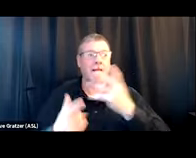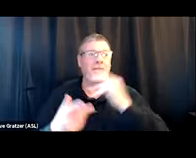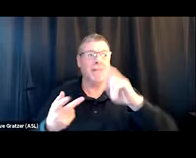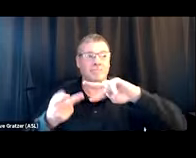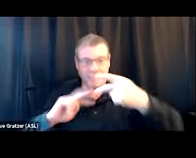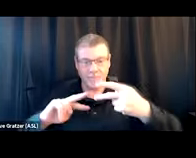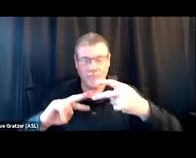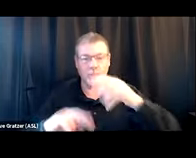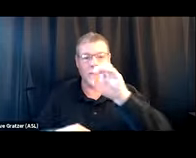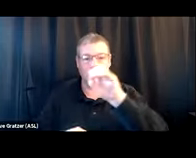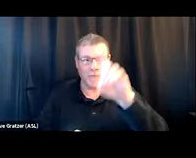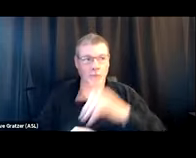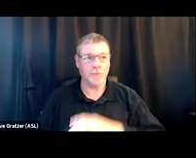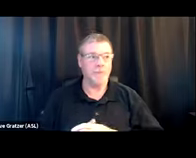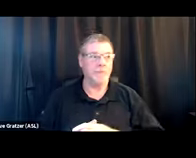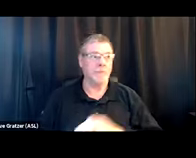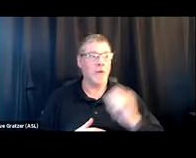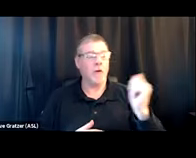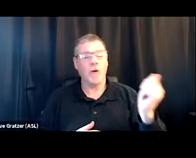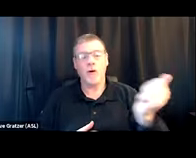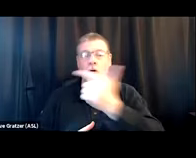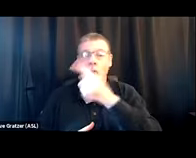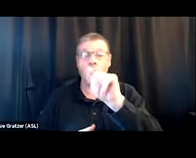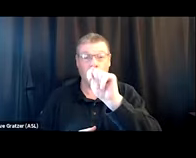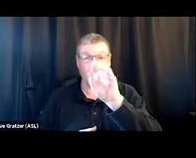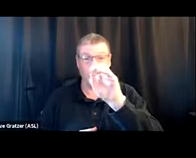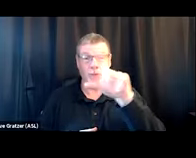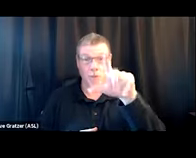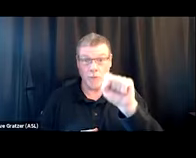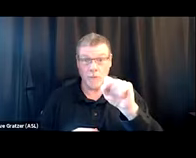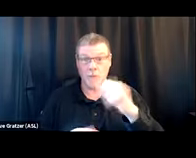And so all of these things that we've talked about are really about